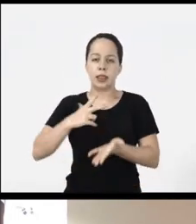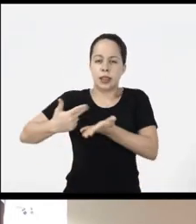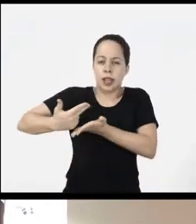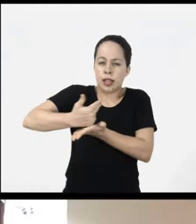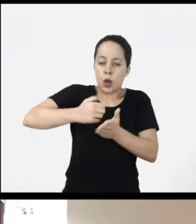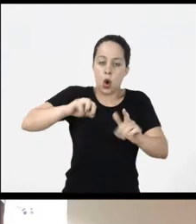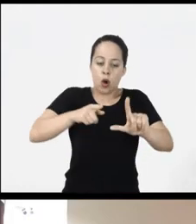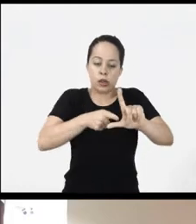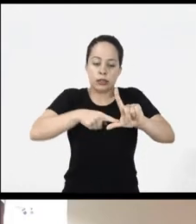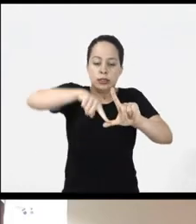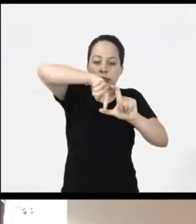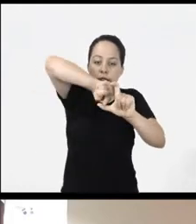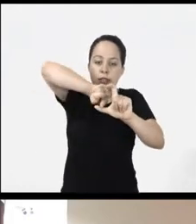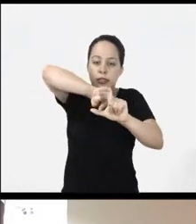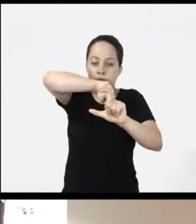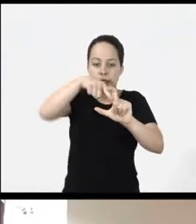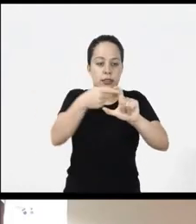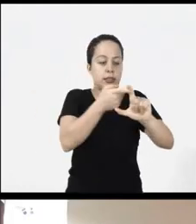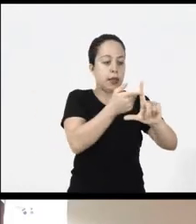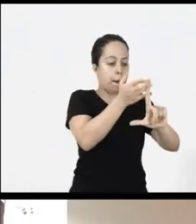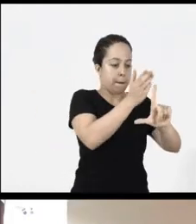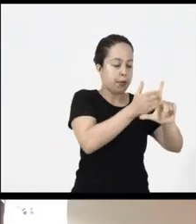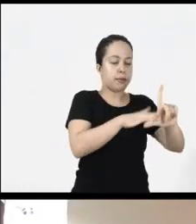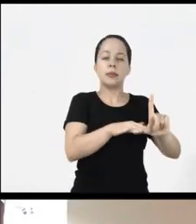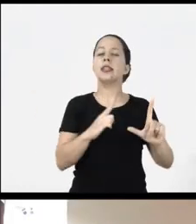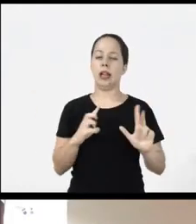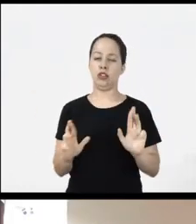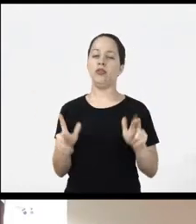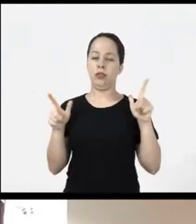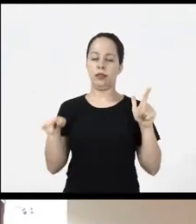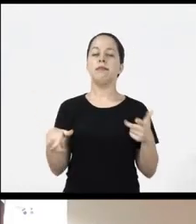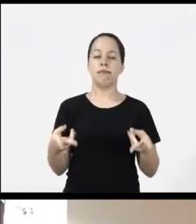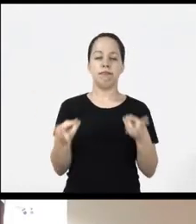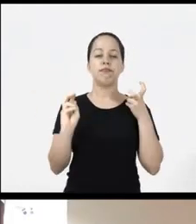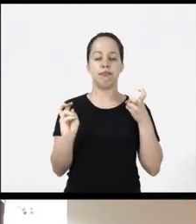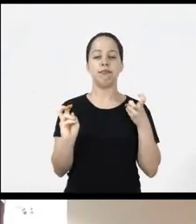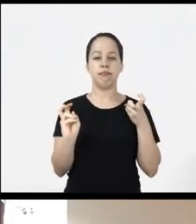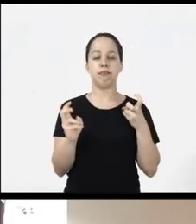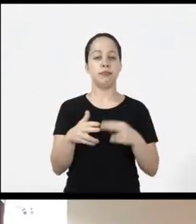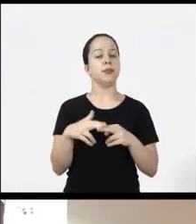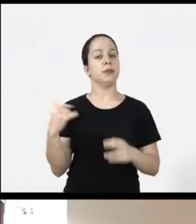the drawings The extensions of the serif and the straightest font of the password so it's always important